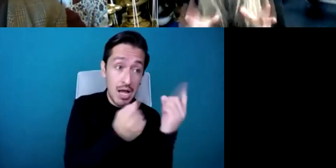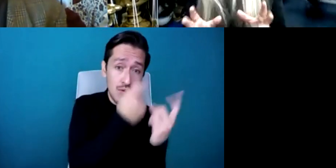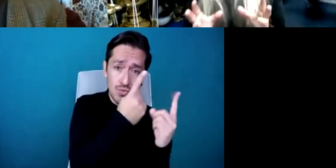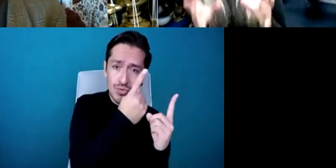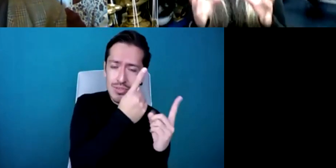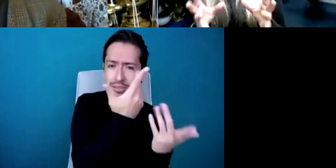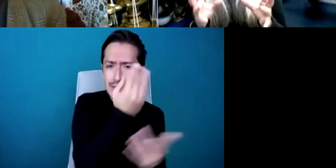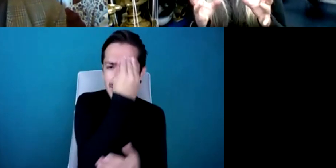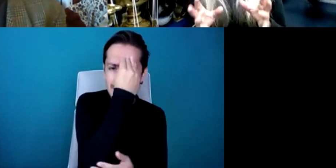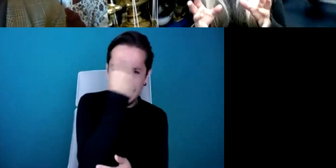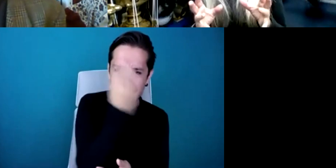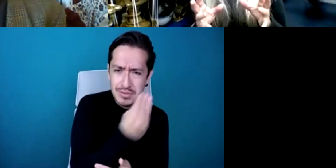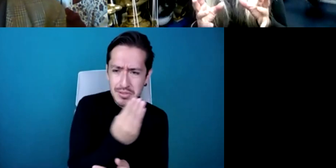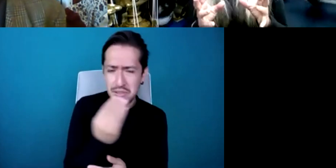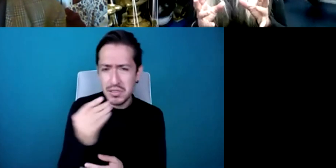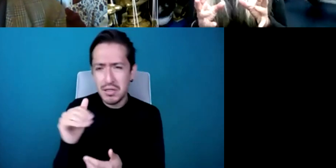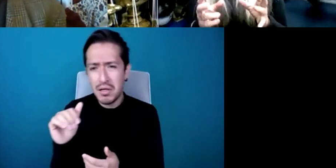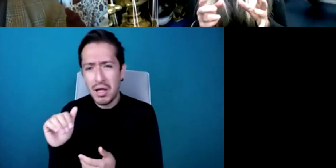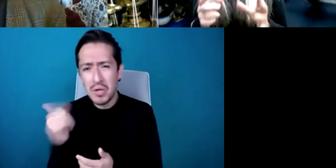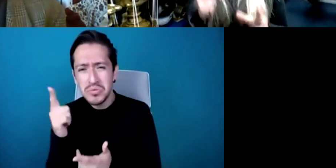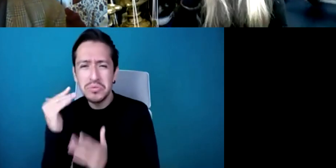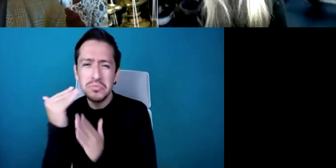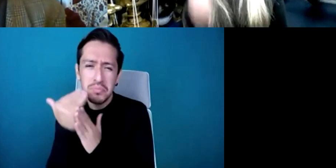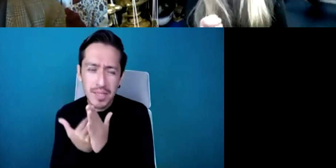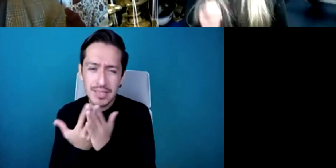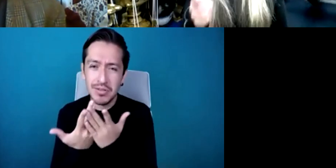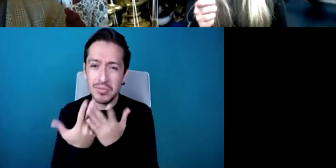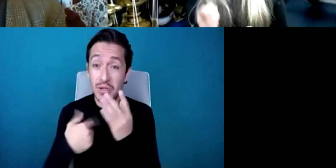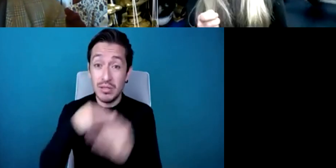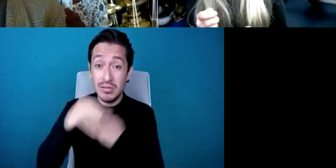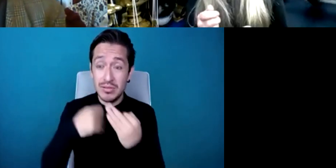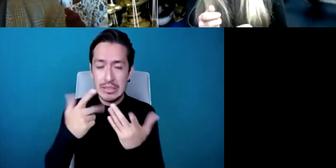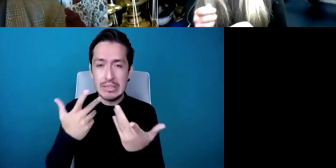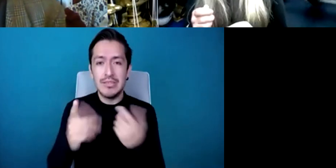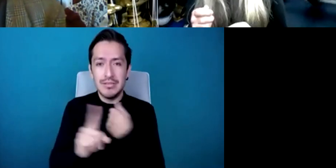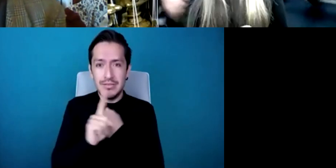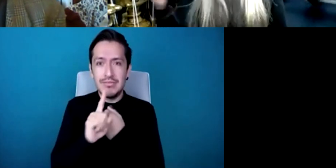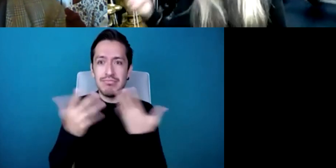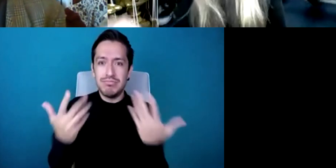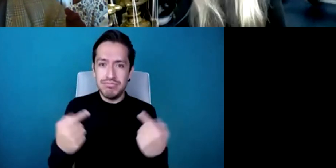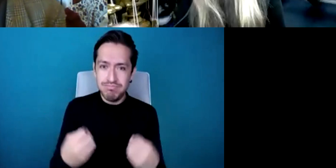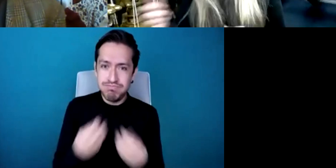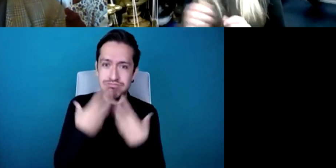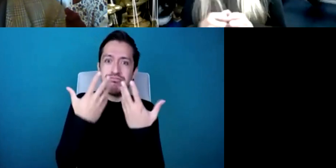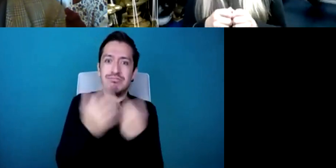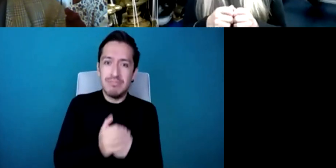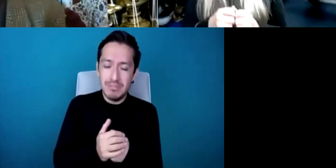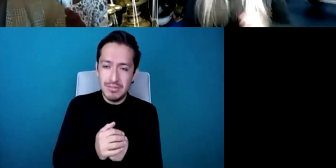of us it really has that we have been absolutely listening to the story of our next door neighbor